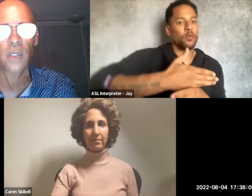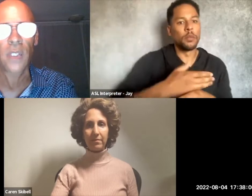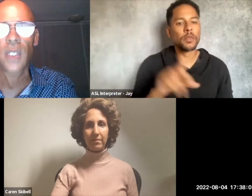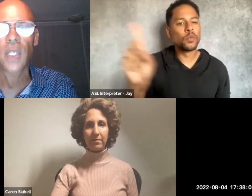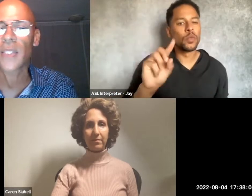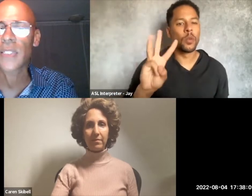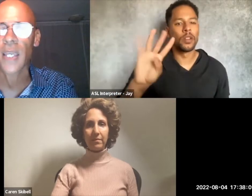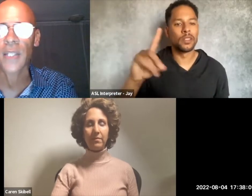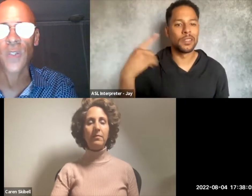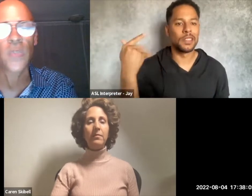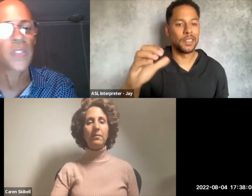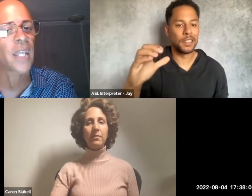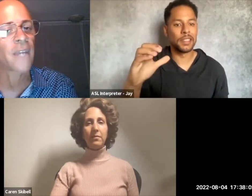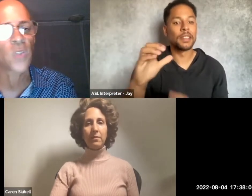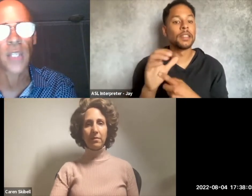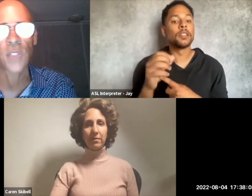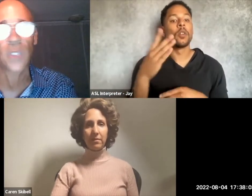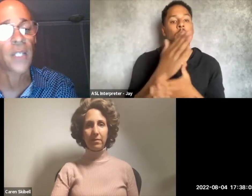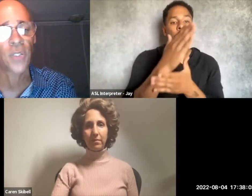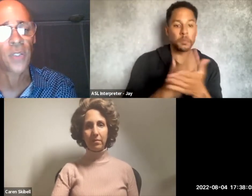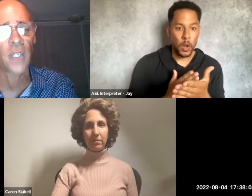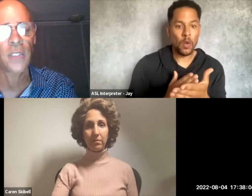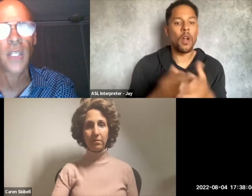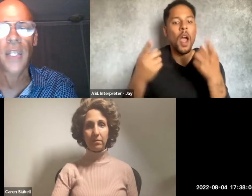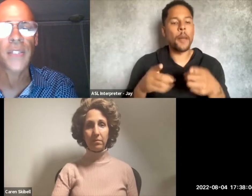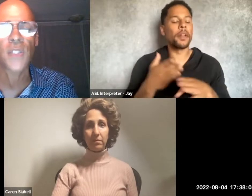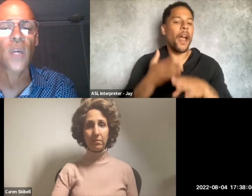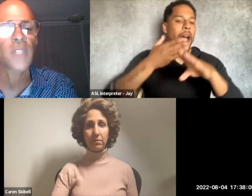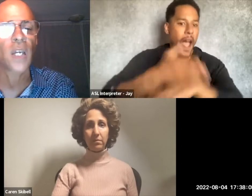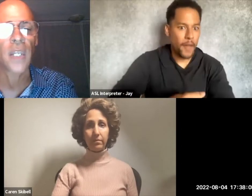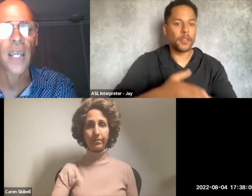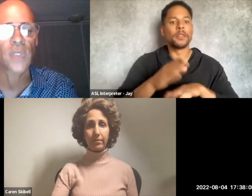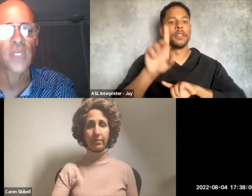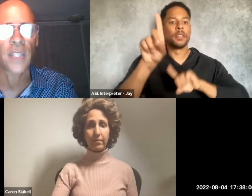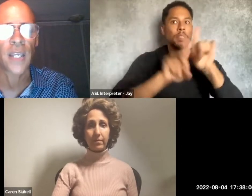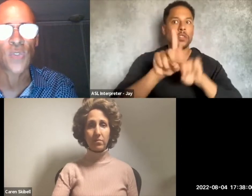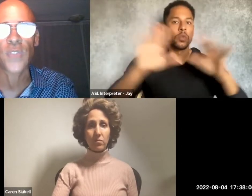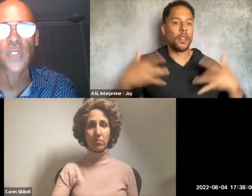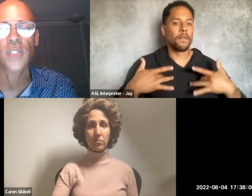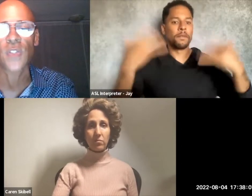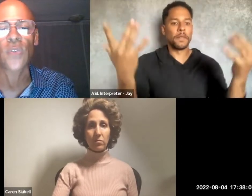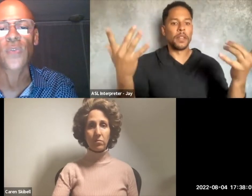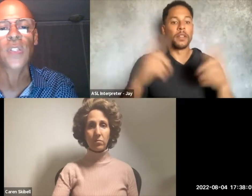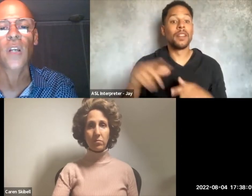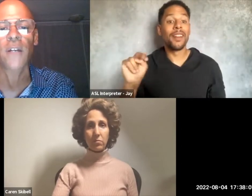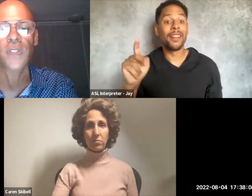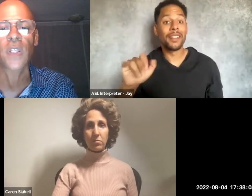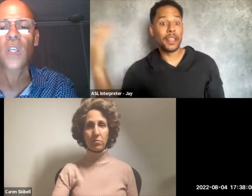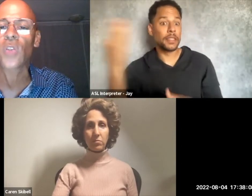In this excerpt, the day after the astrological event, Nancy arrives unannounced at the astrophysicist's university office,